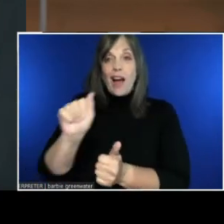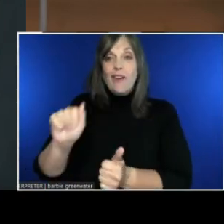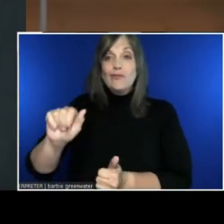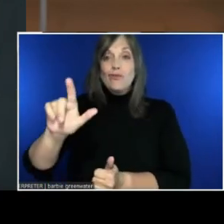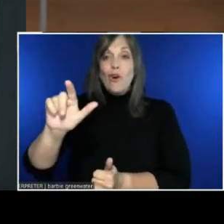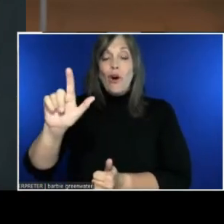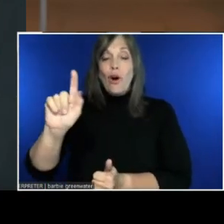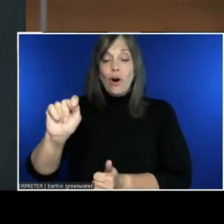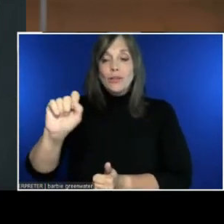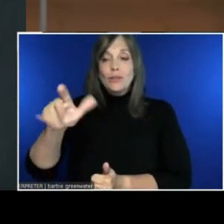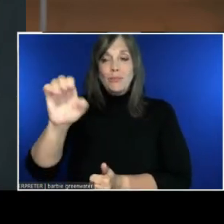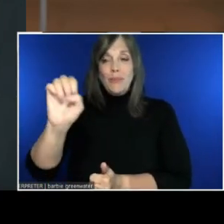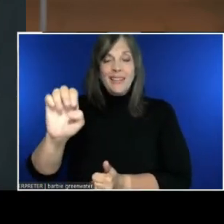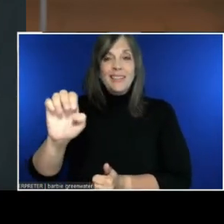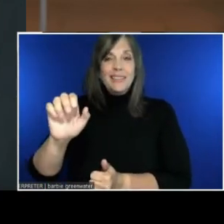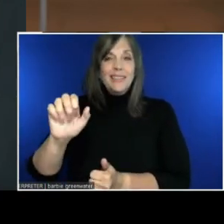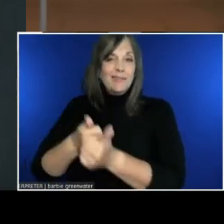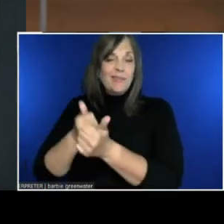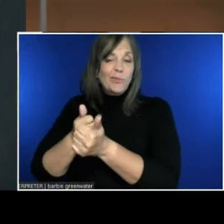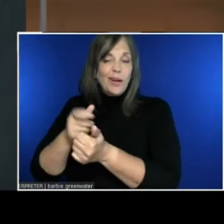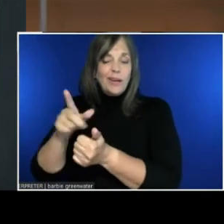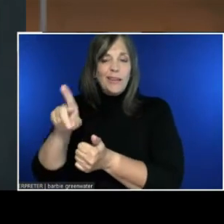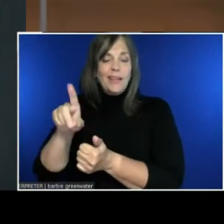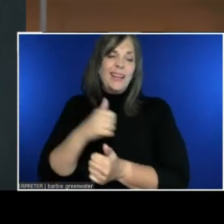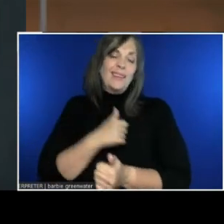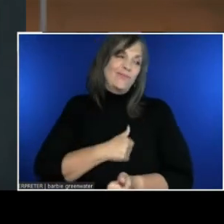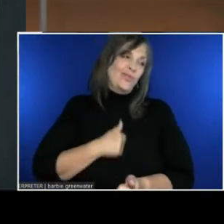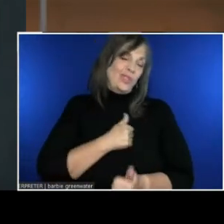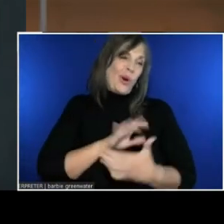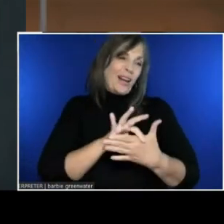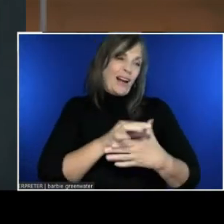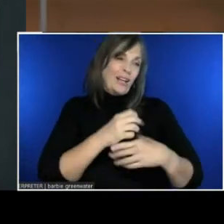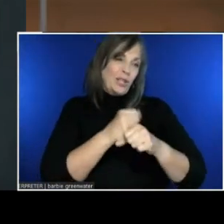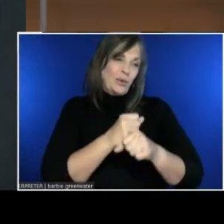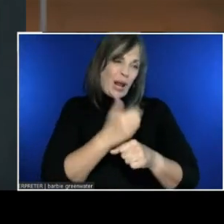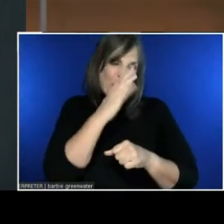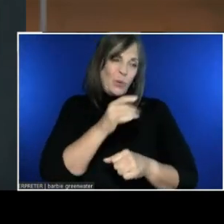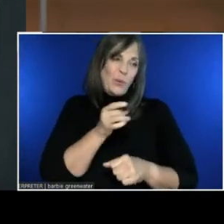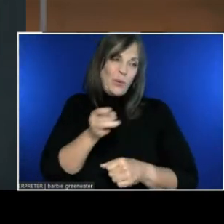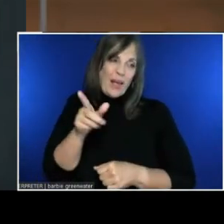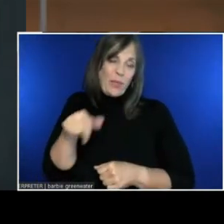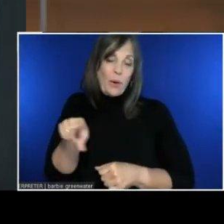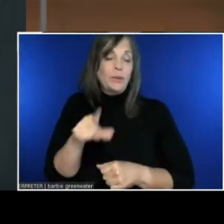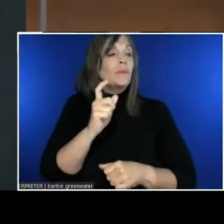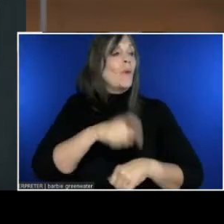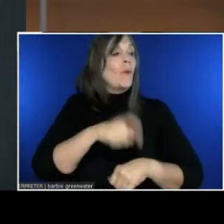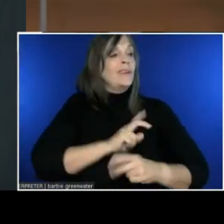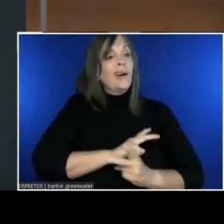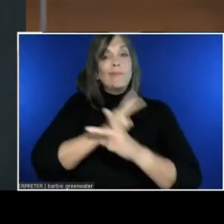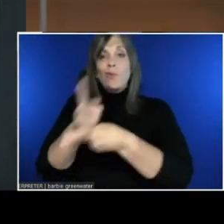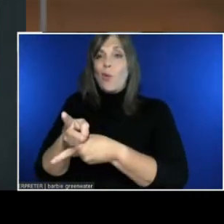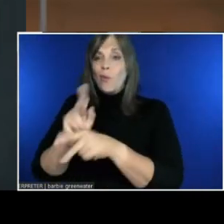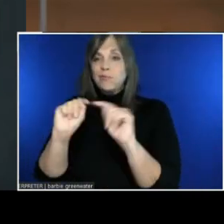I know you hate those. And on one of those times when I was on loan to the AltSpace team, doing the Unity 2019